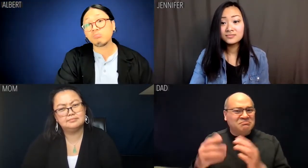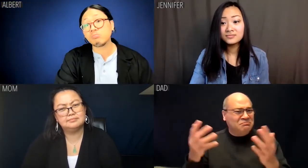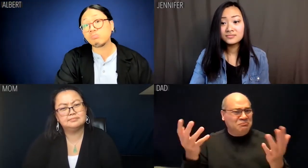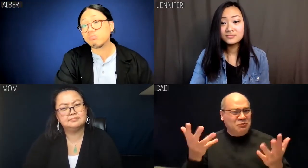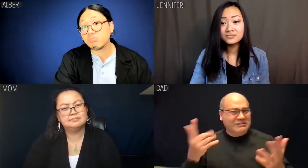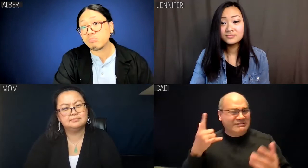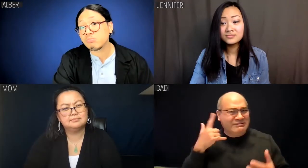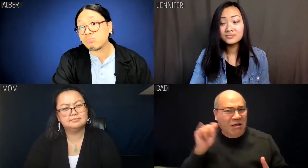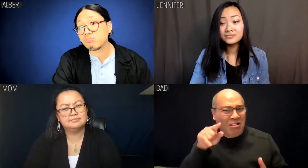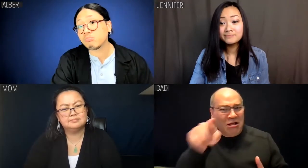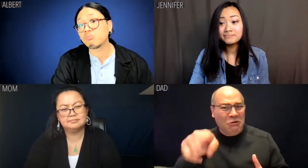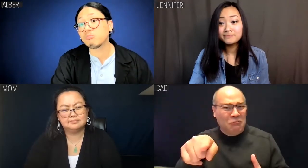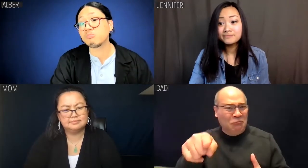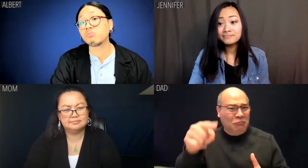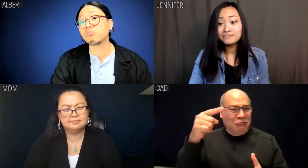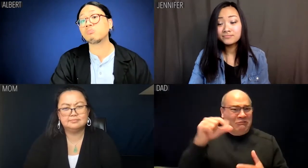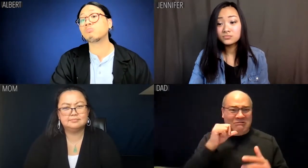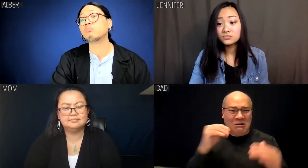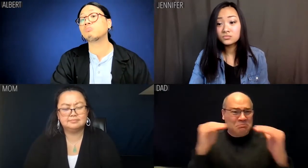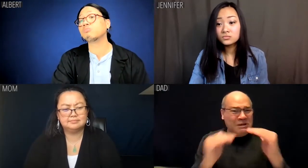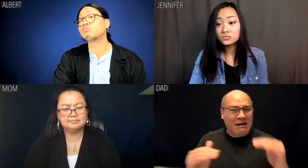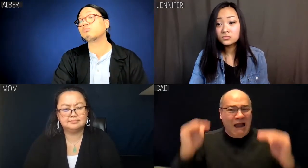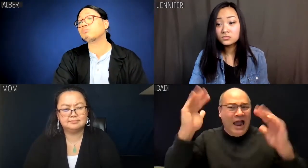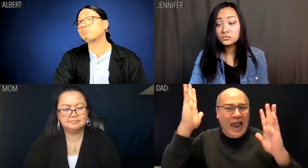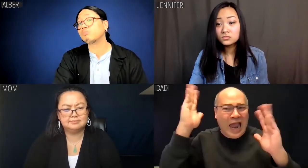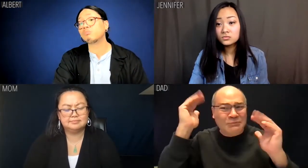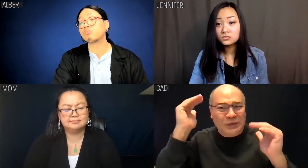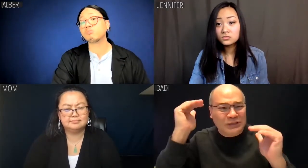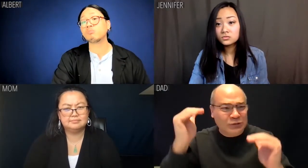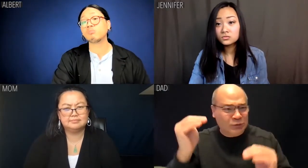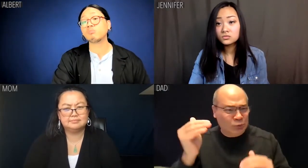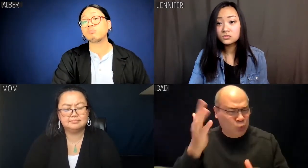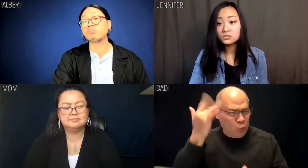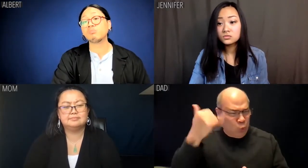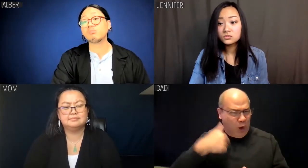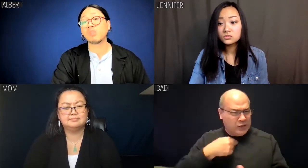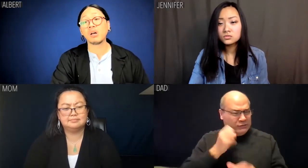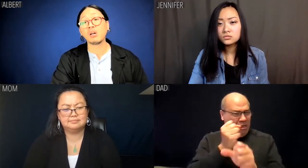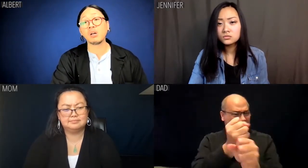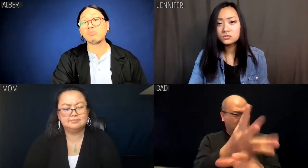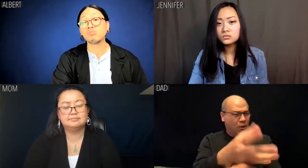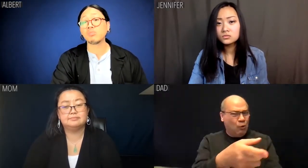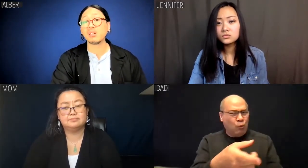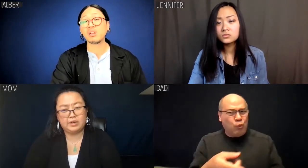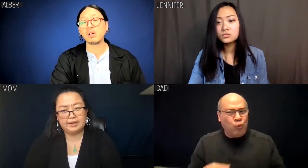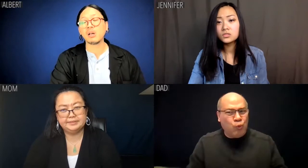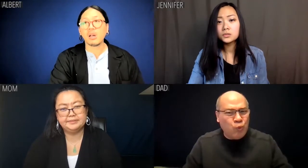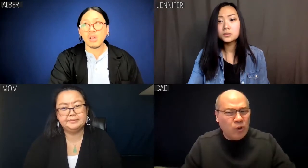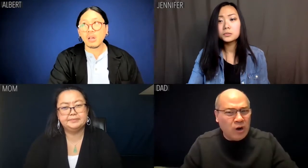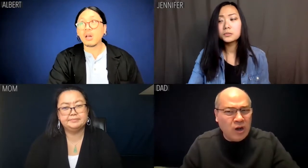Dad: Well, it sounds like you didn't live up to your own expectations, so why would I yell?